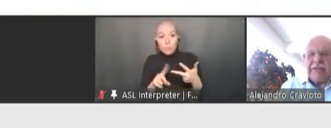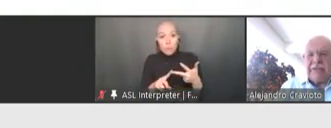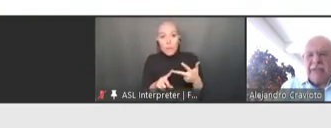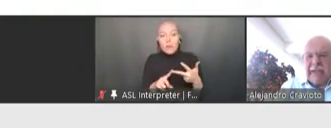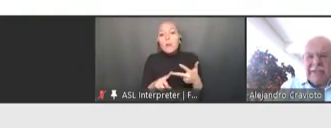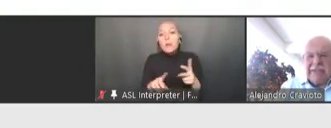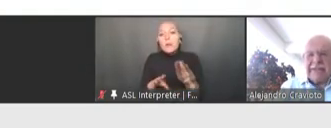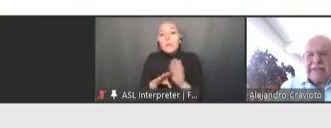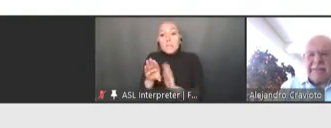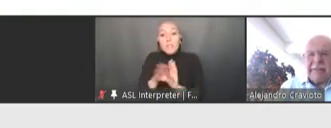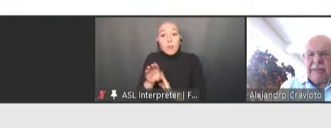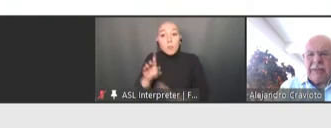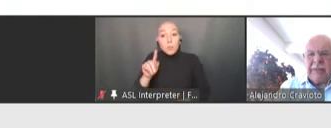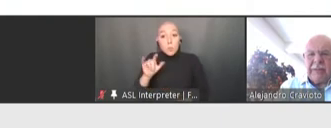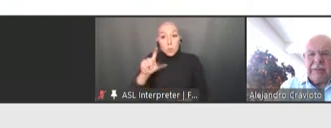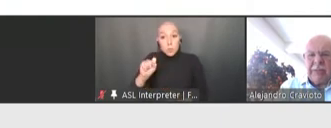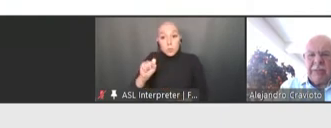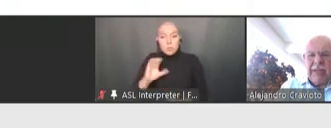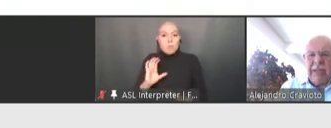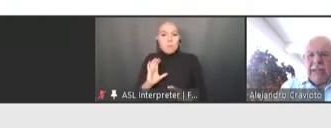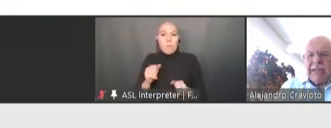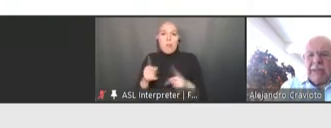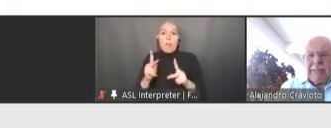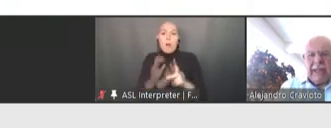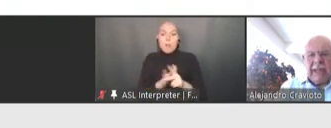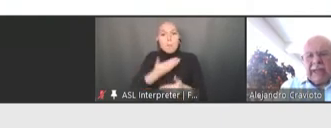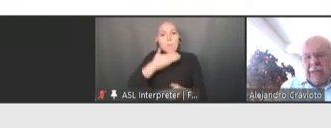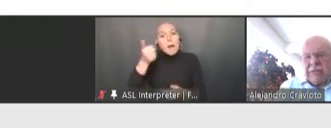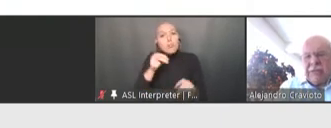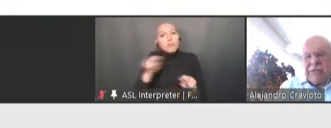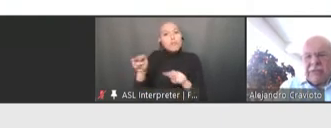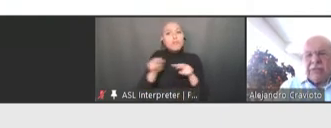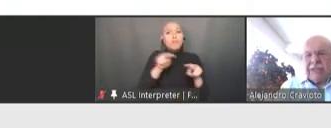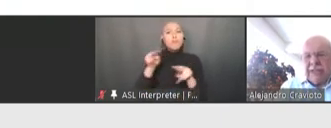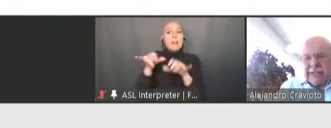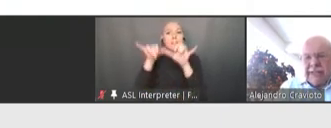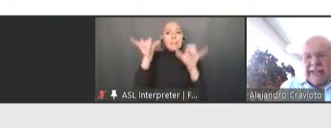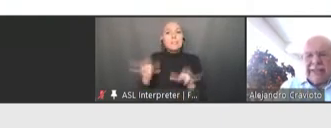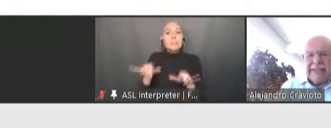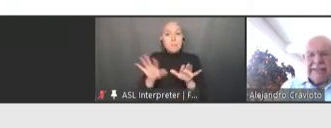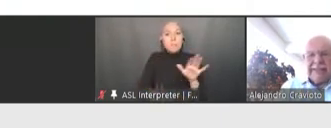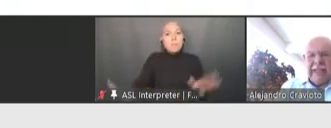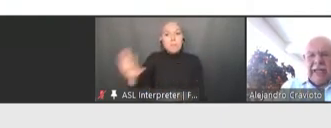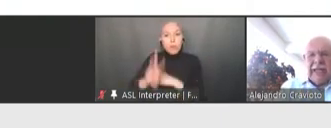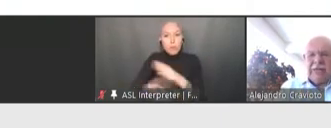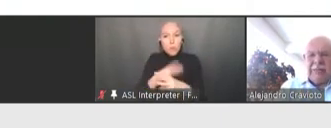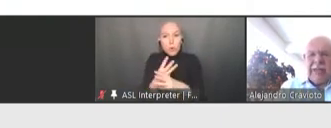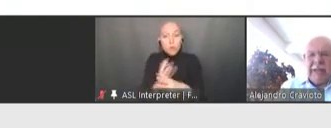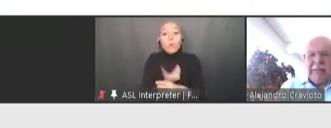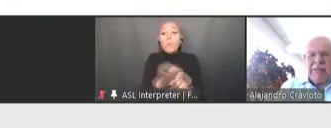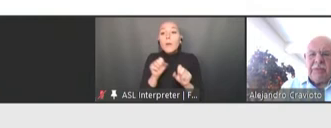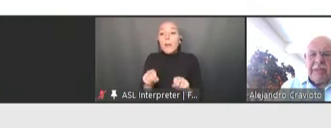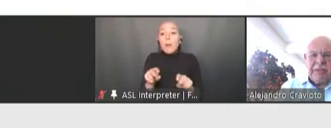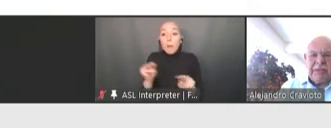surveillance system around the world that allows us to detect the cases and to be able to make sure